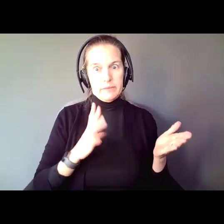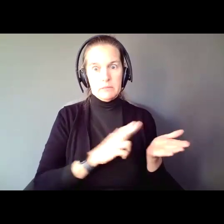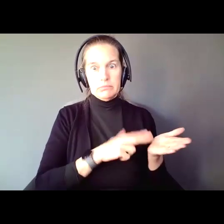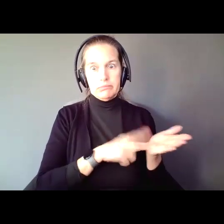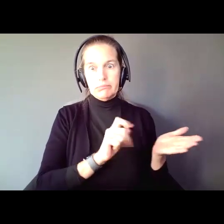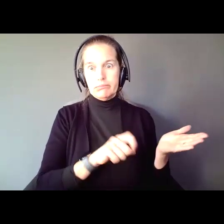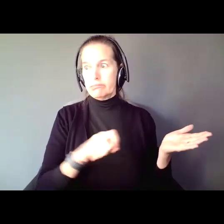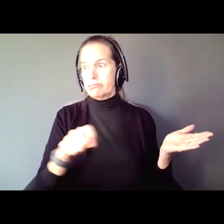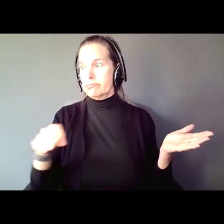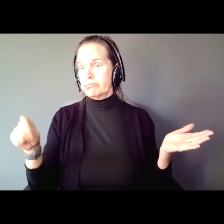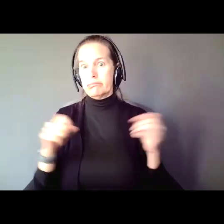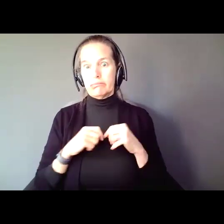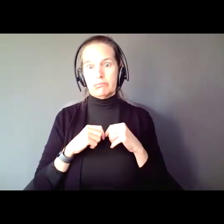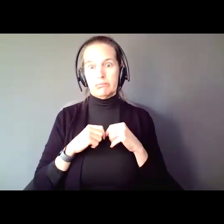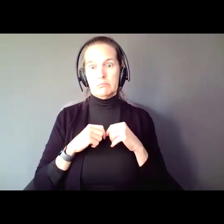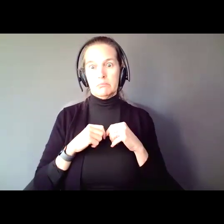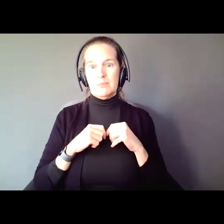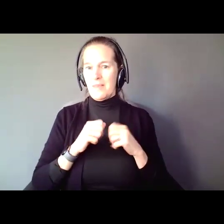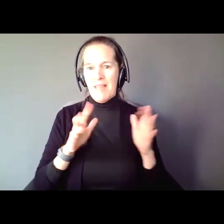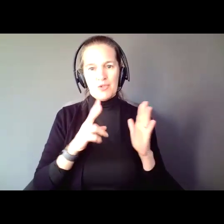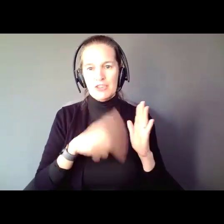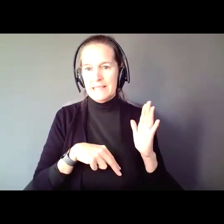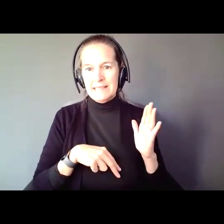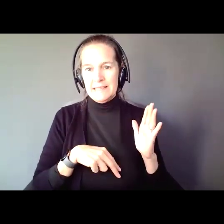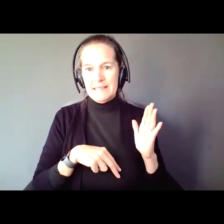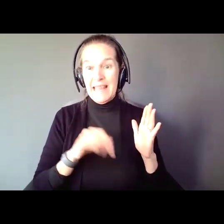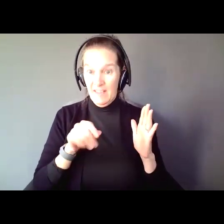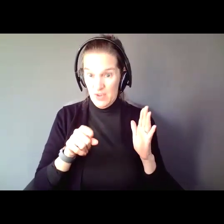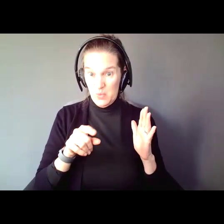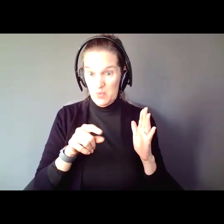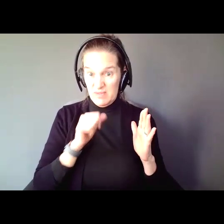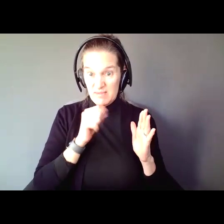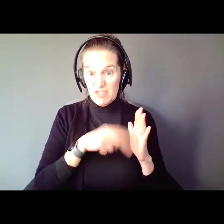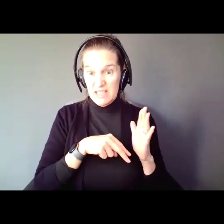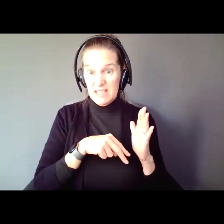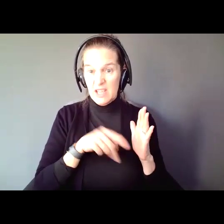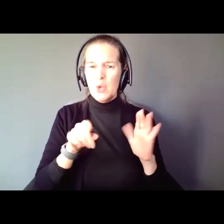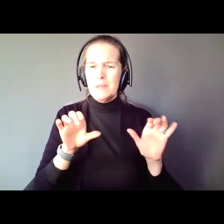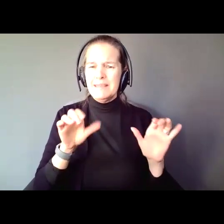If you were like me, you did a horrible, dumb thing. You put your life in the hands of strangers.